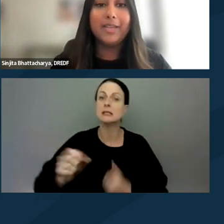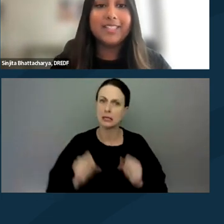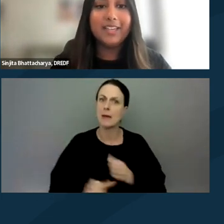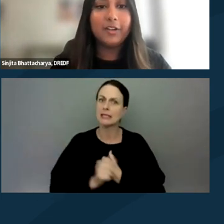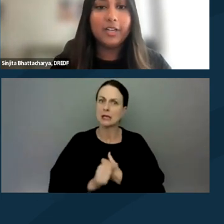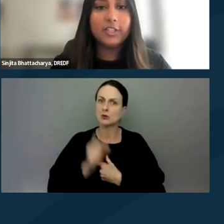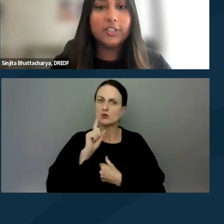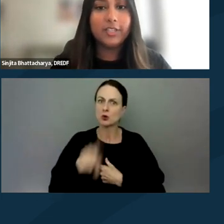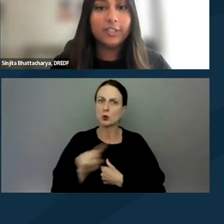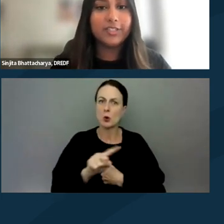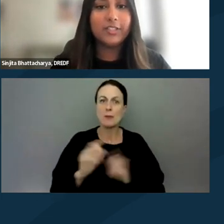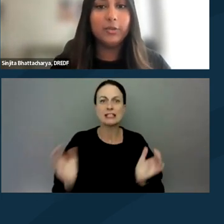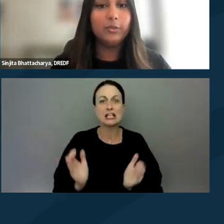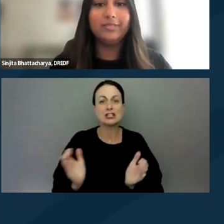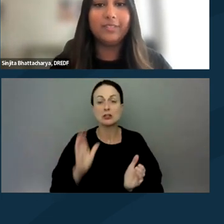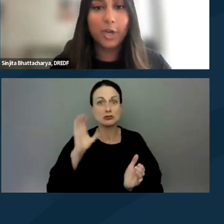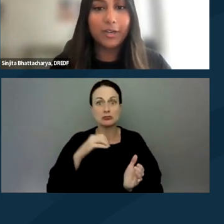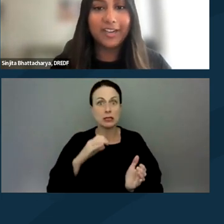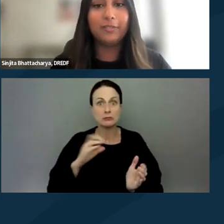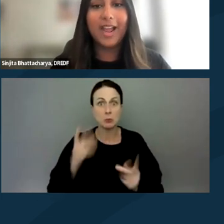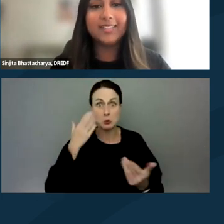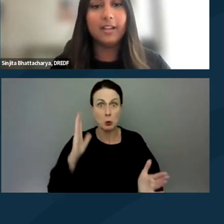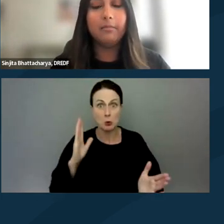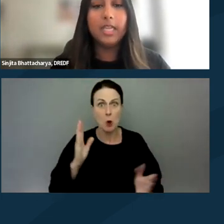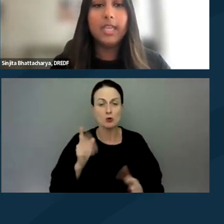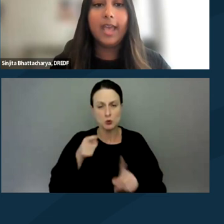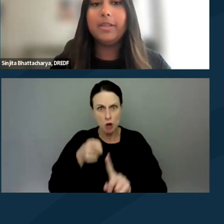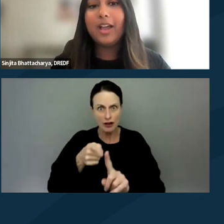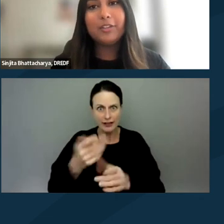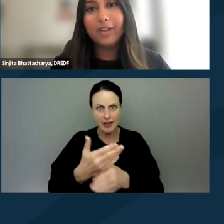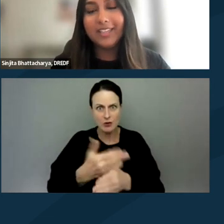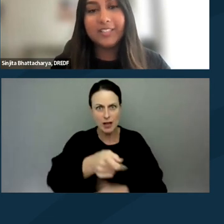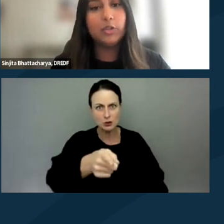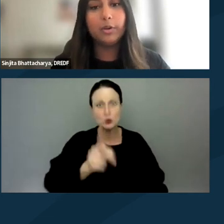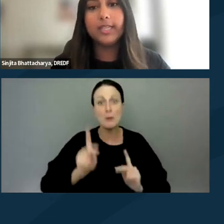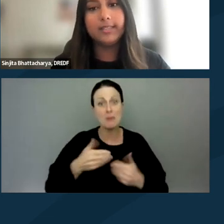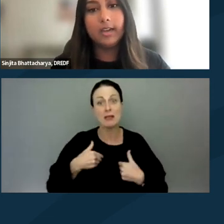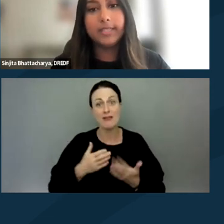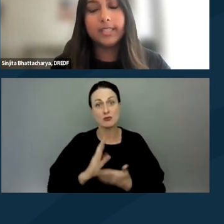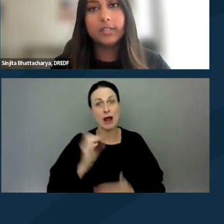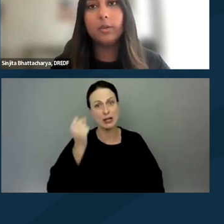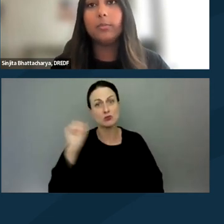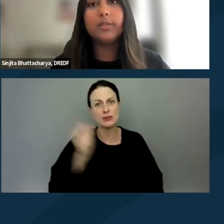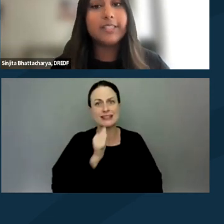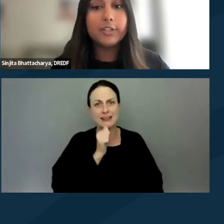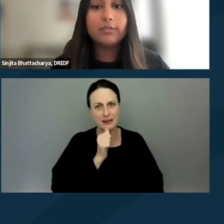because it encourages strangers to target and harass them, and people have the right to protest anonymously. So protecting yourself